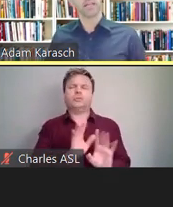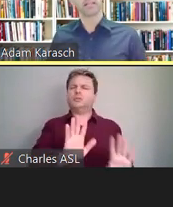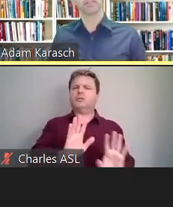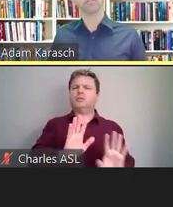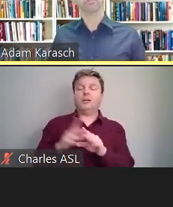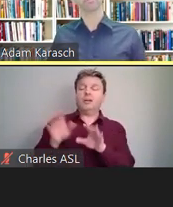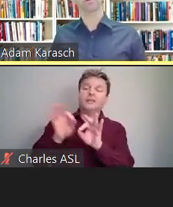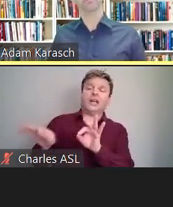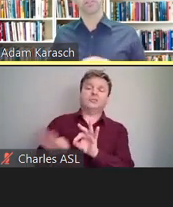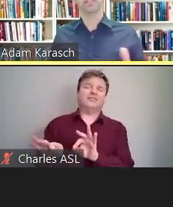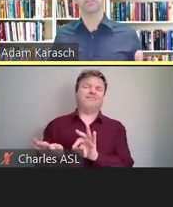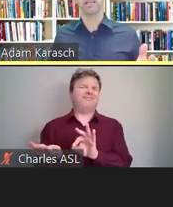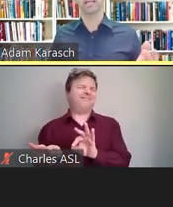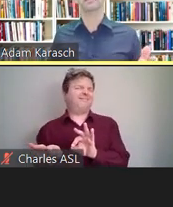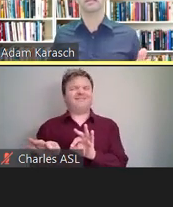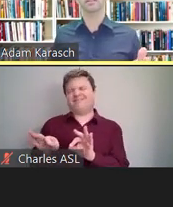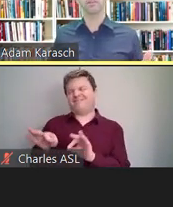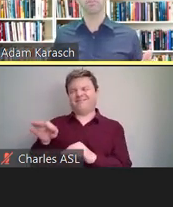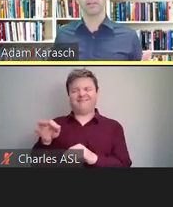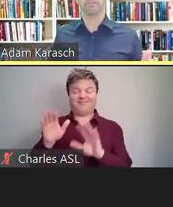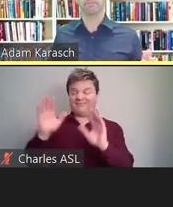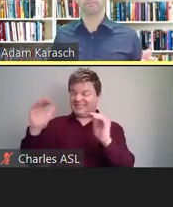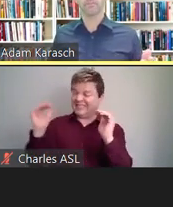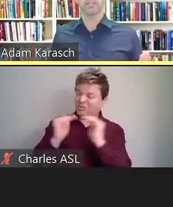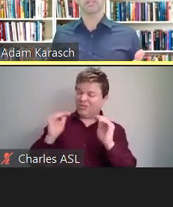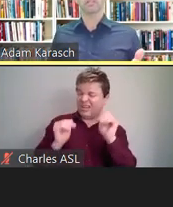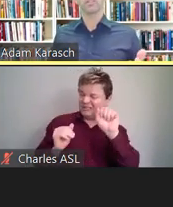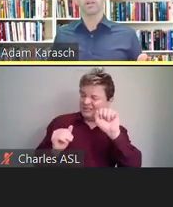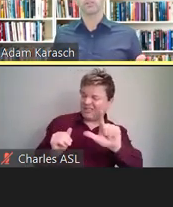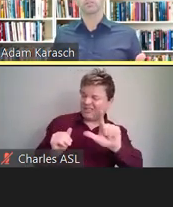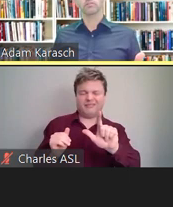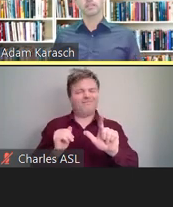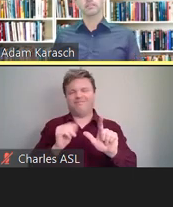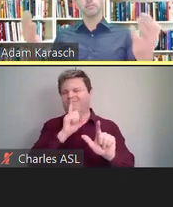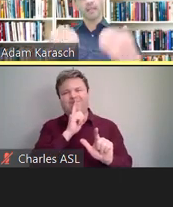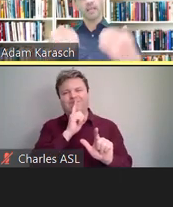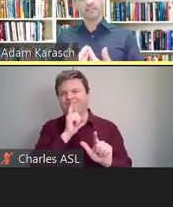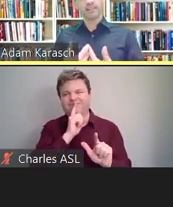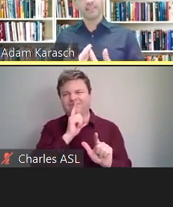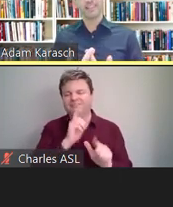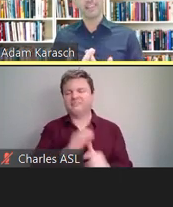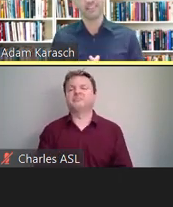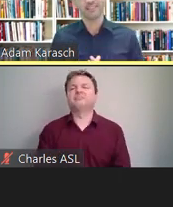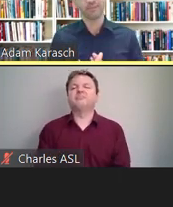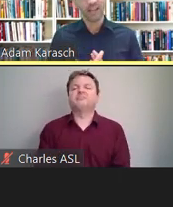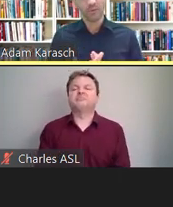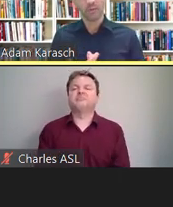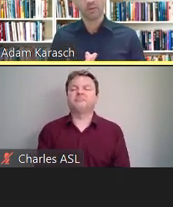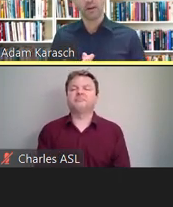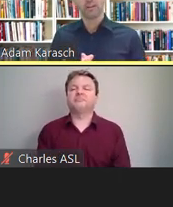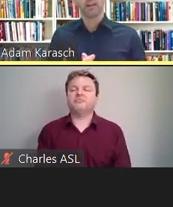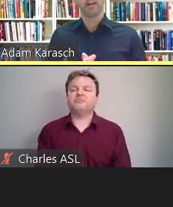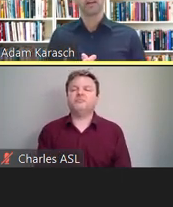as a true alternative to ASL interpreting. So in some cases, as in the case of today's webinar,